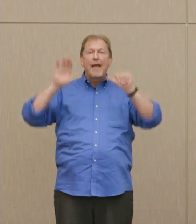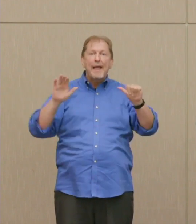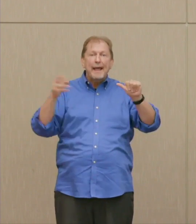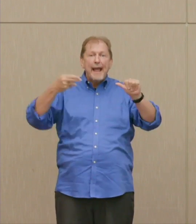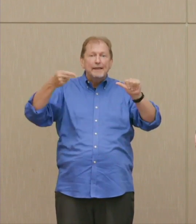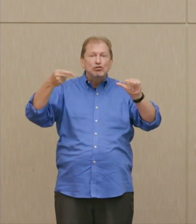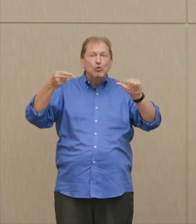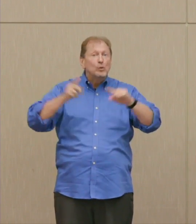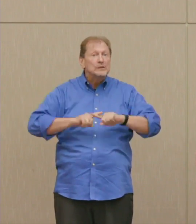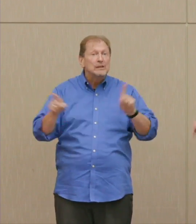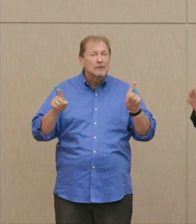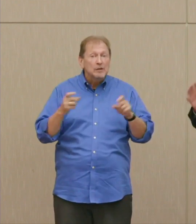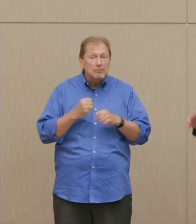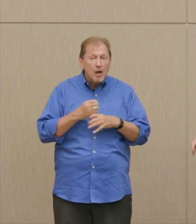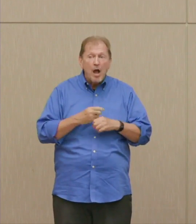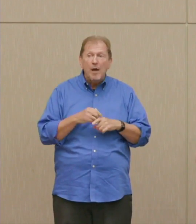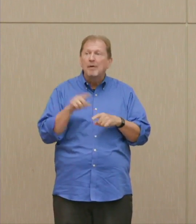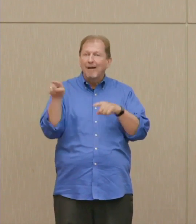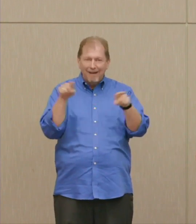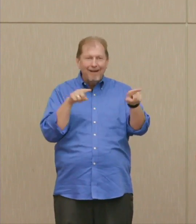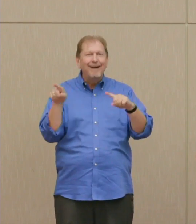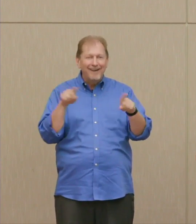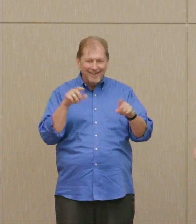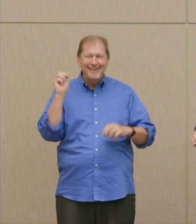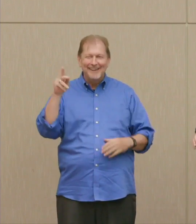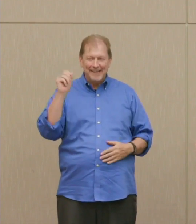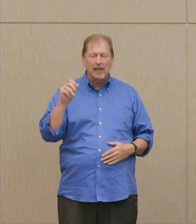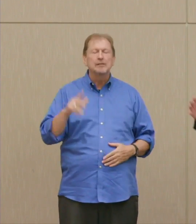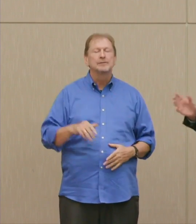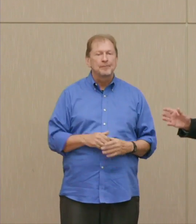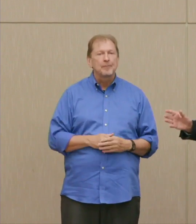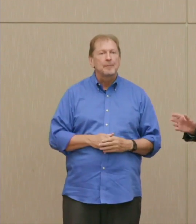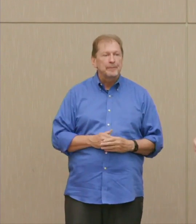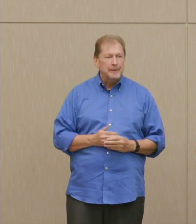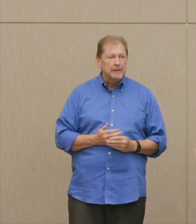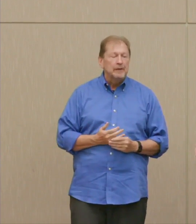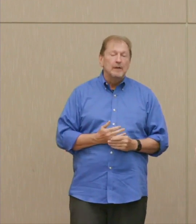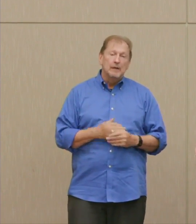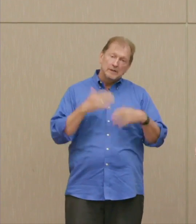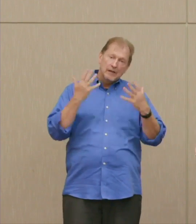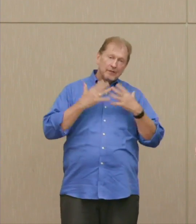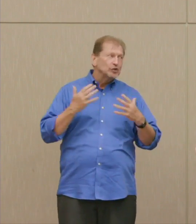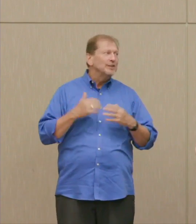Most, actually, which is the norm, unfortunately, I have to say.